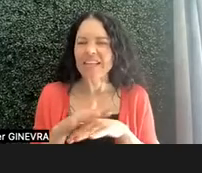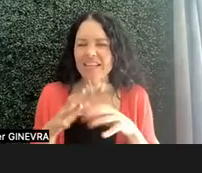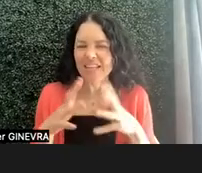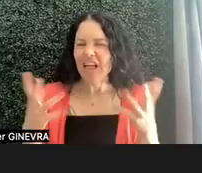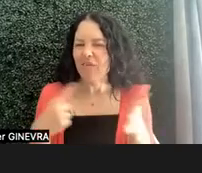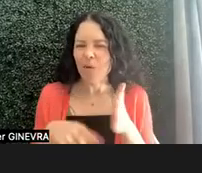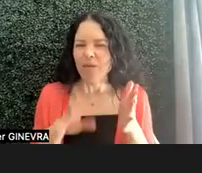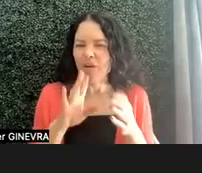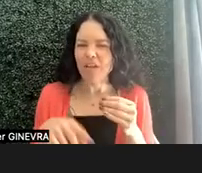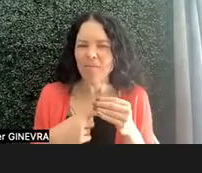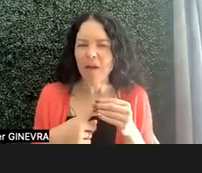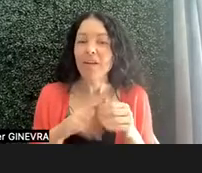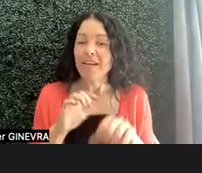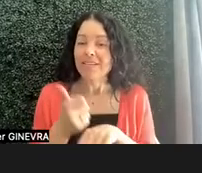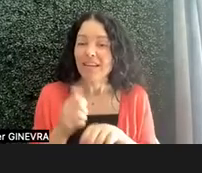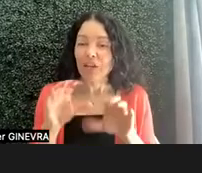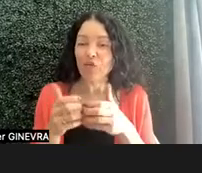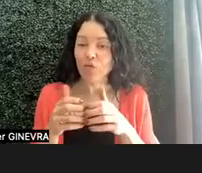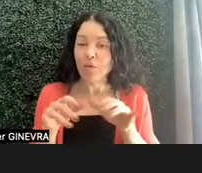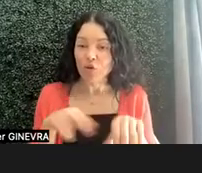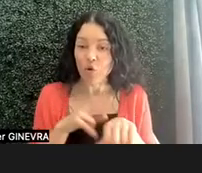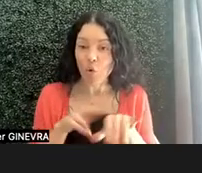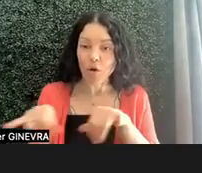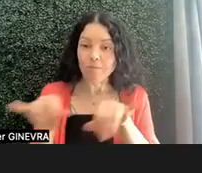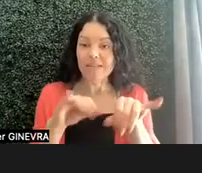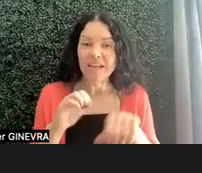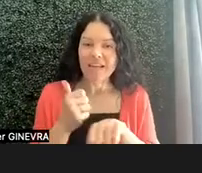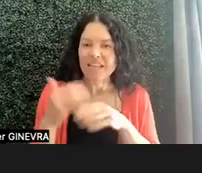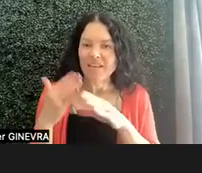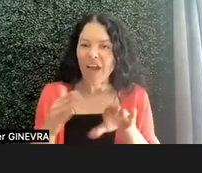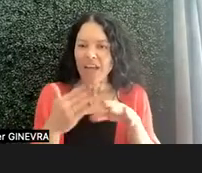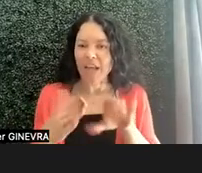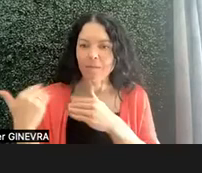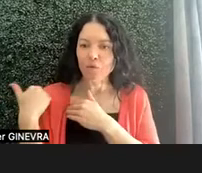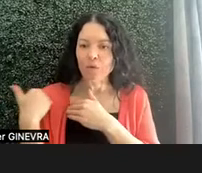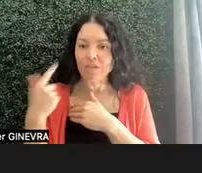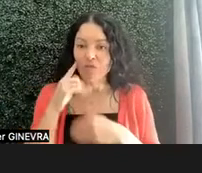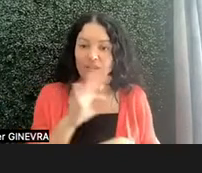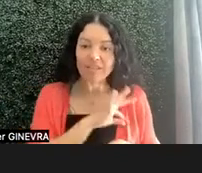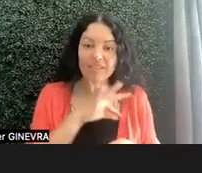dividing up the duties behind the scenes, not only for staff but for the students, allowing the time